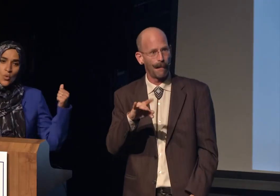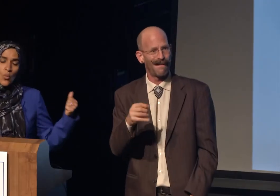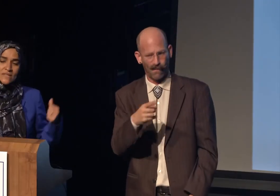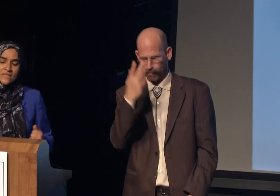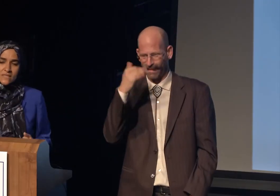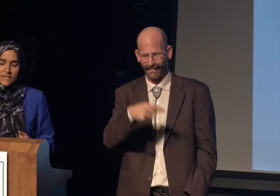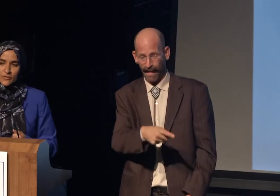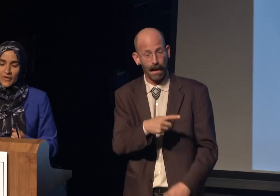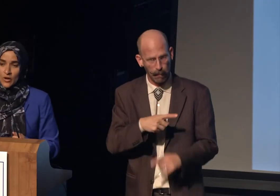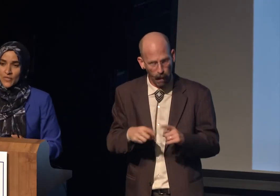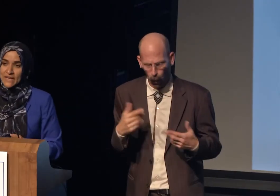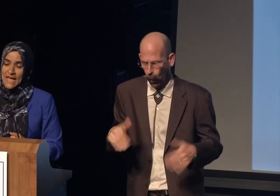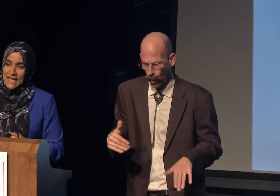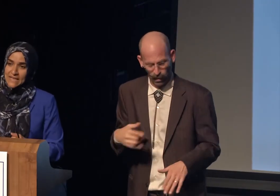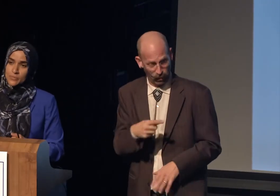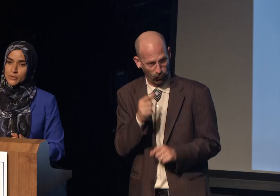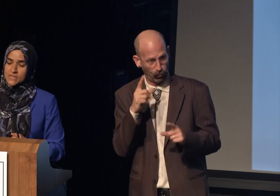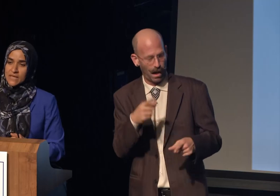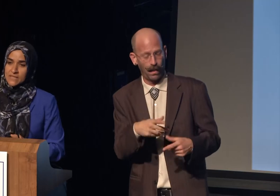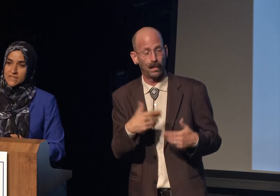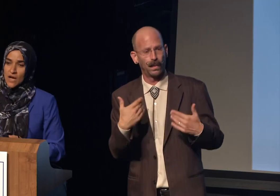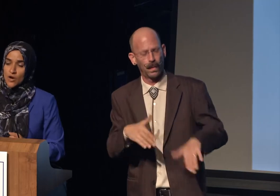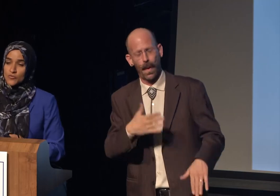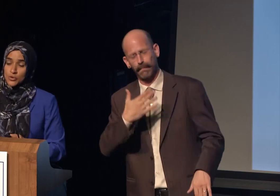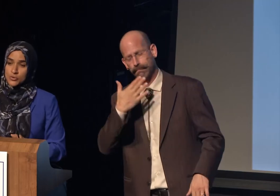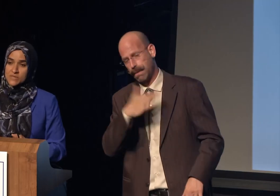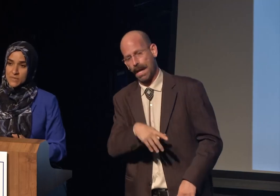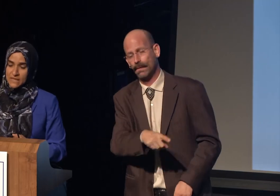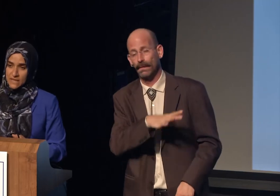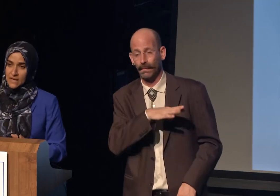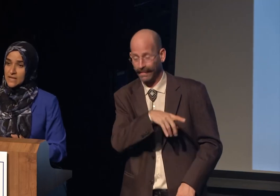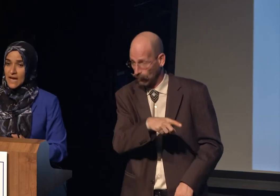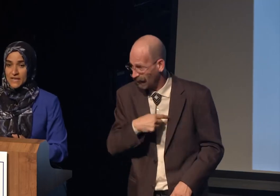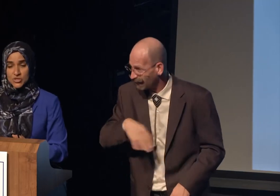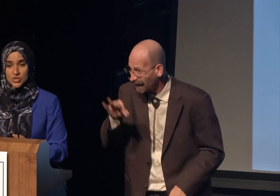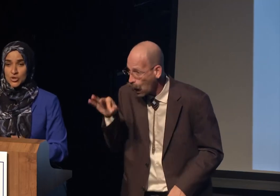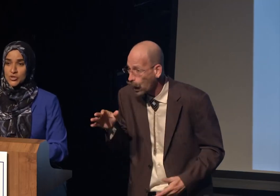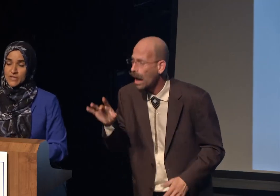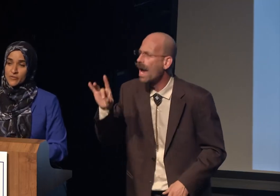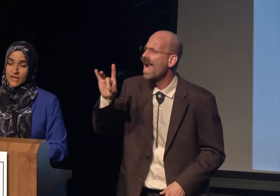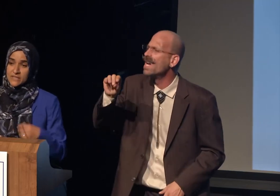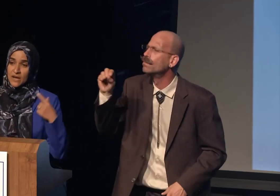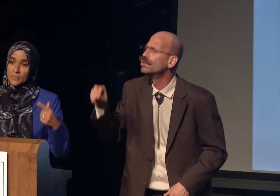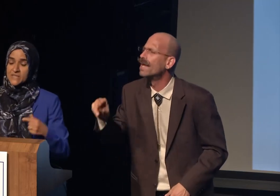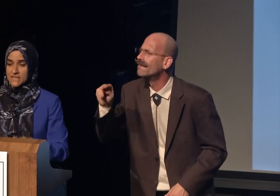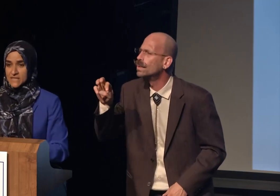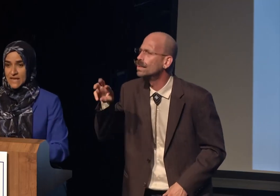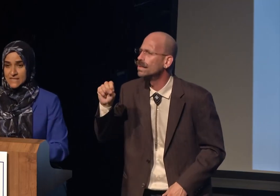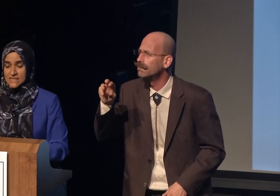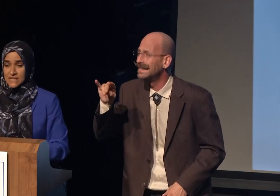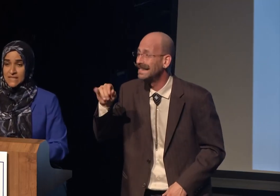One study found that 80% of news media and I just heard, in fact, an update to that study.